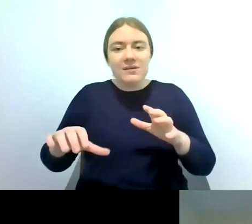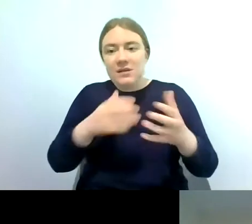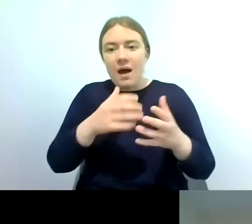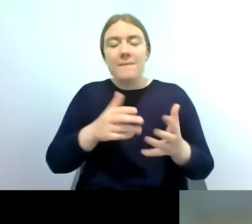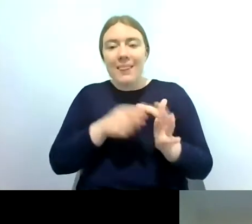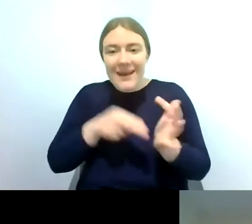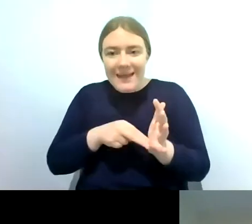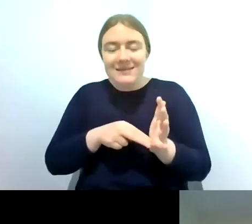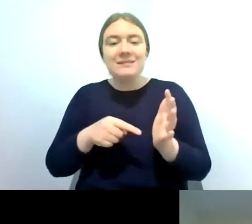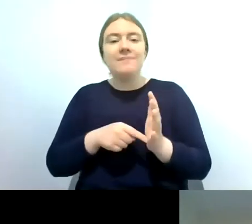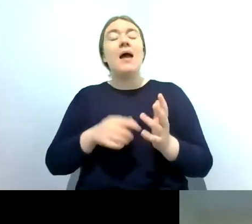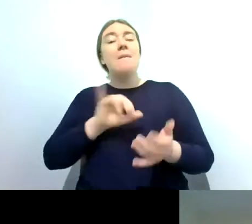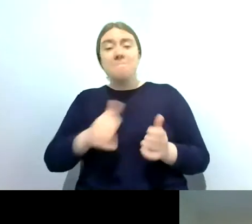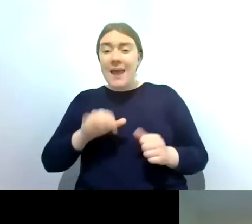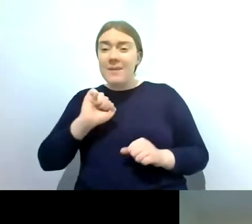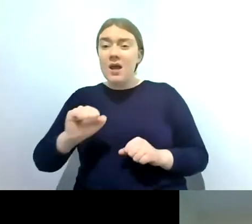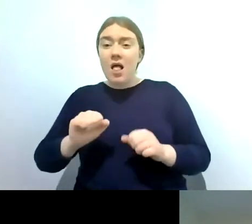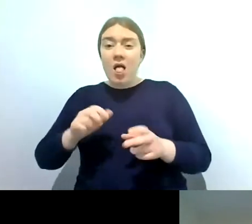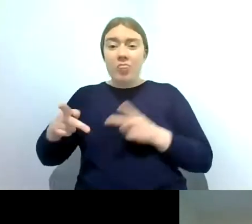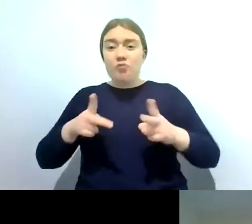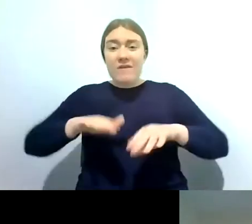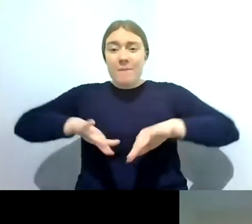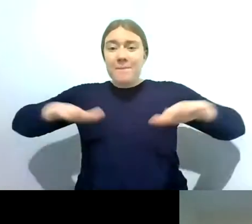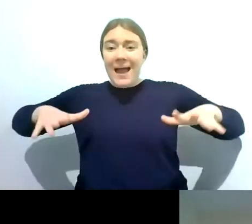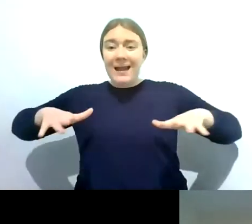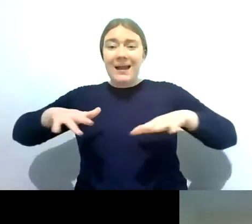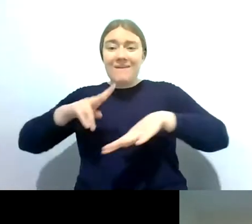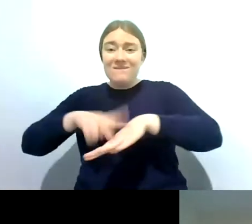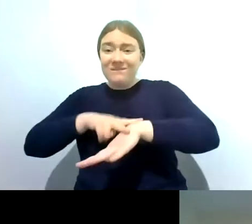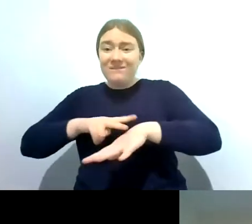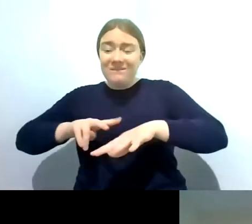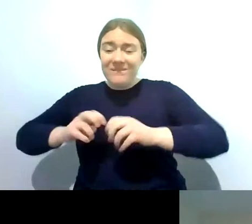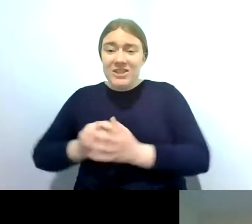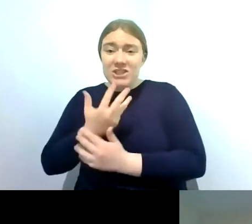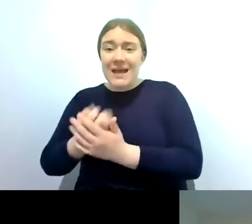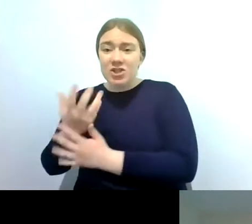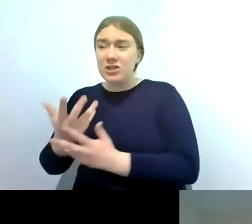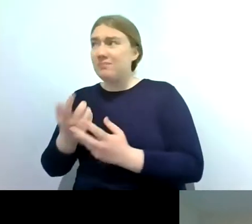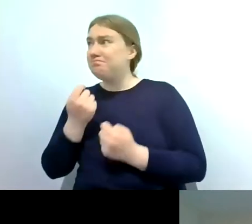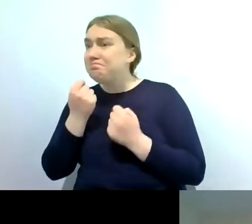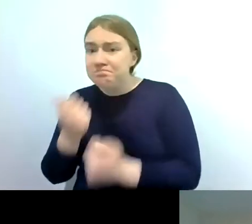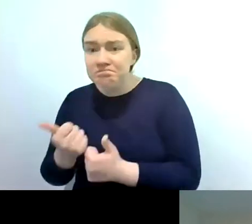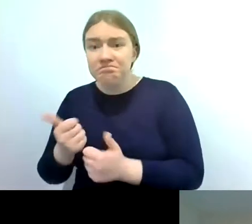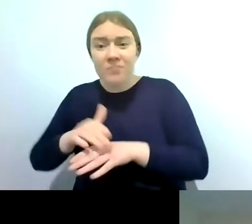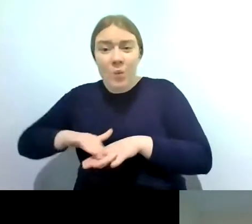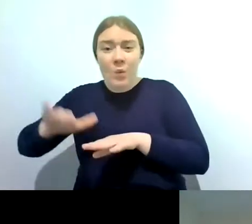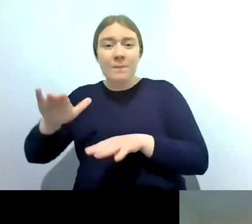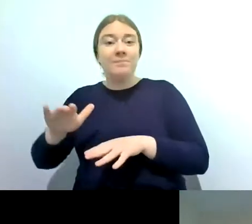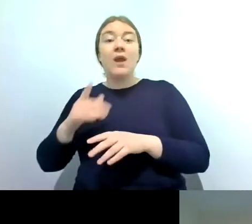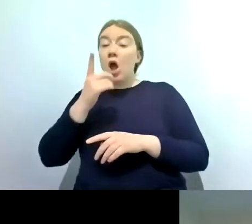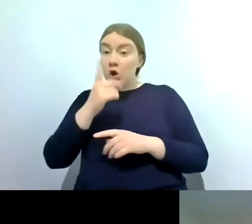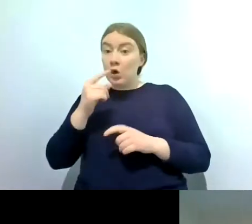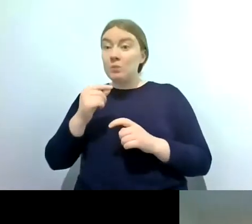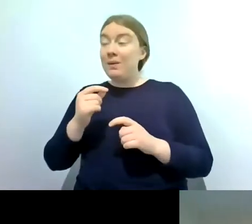i should say as well riverbank vegetation um can be the vegetation surrounding and it's not that